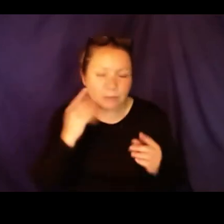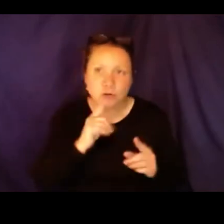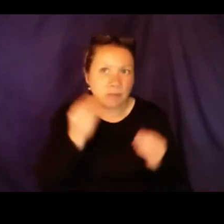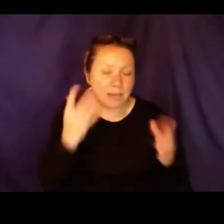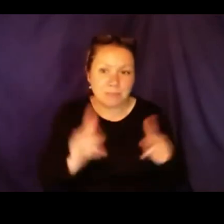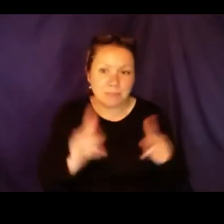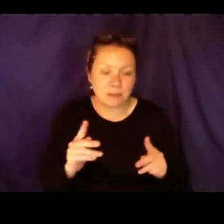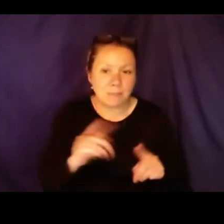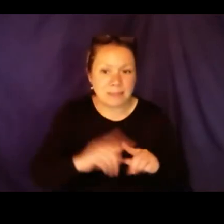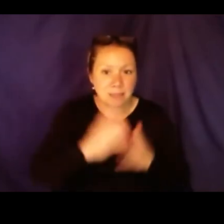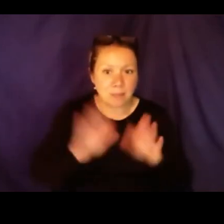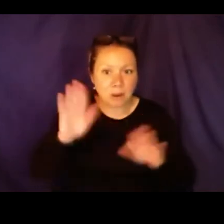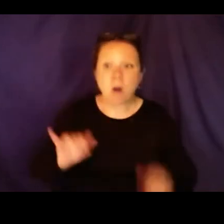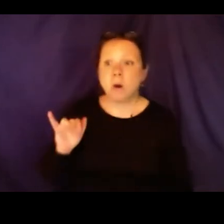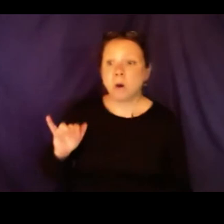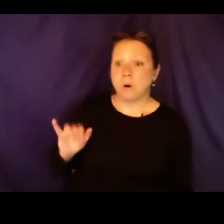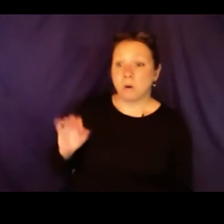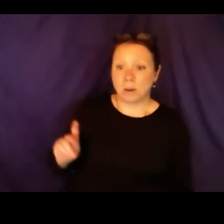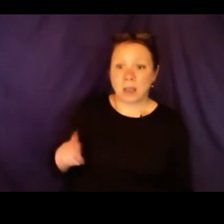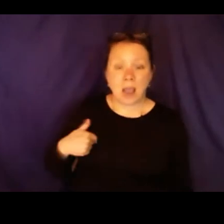I think Hannah and